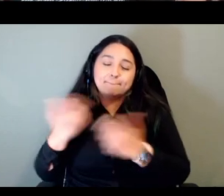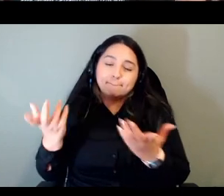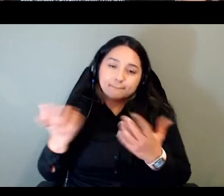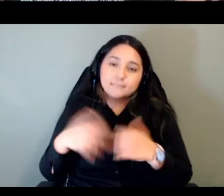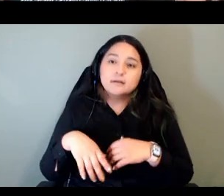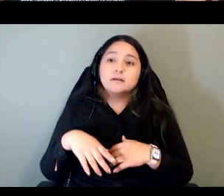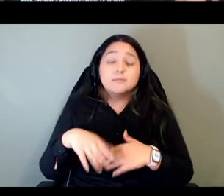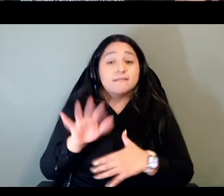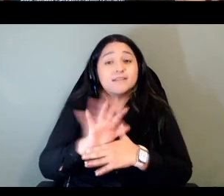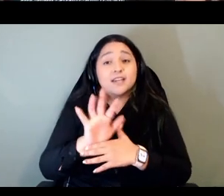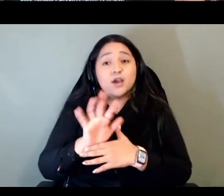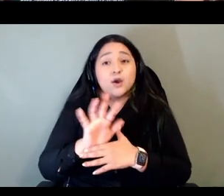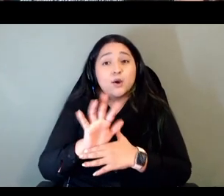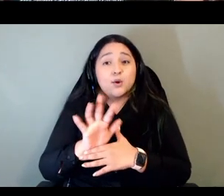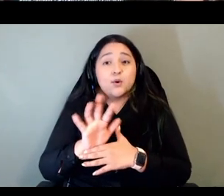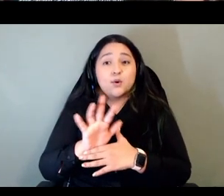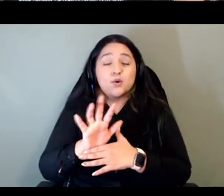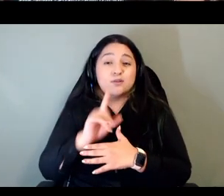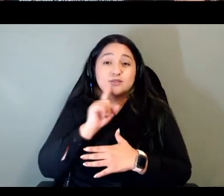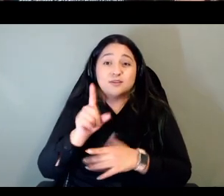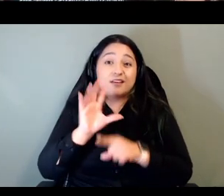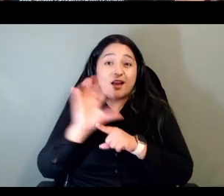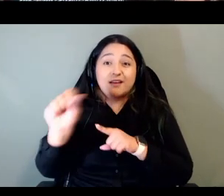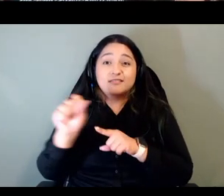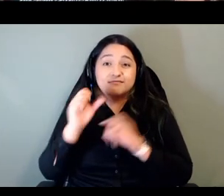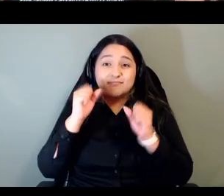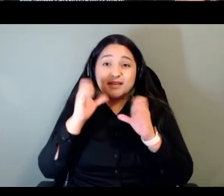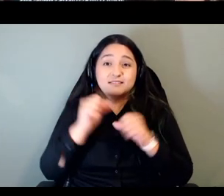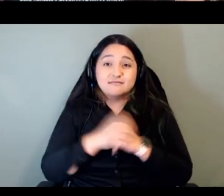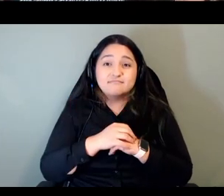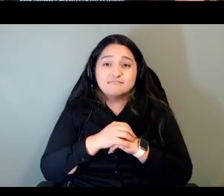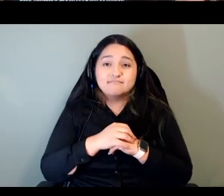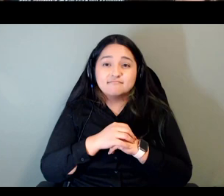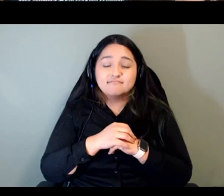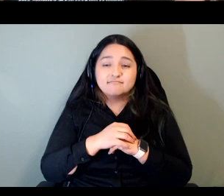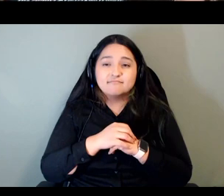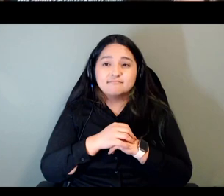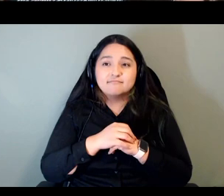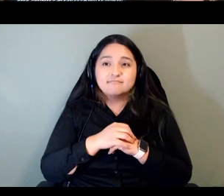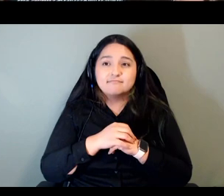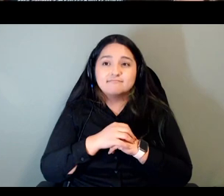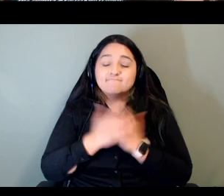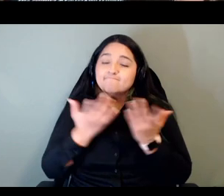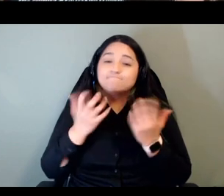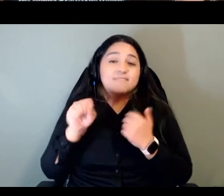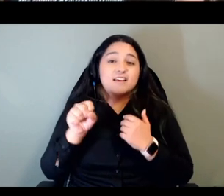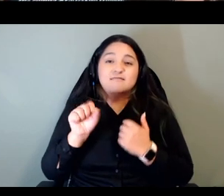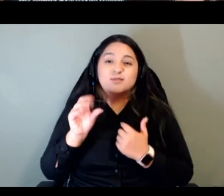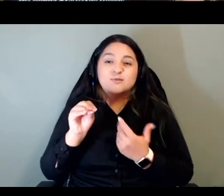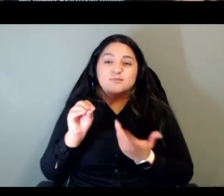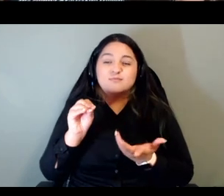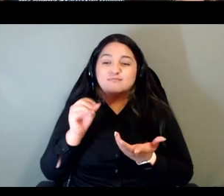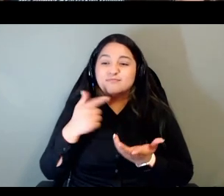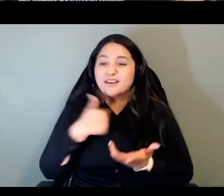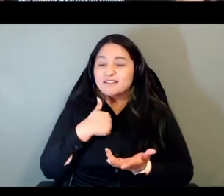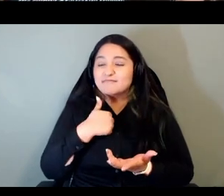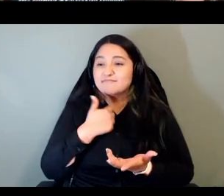video is awesome um and uh yeah so i'm you know i look at the arizona stone course and